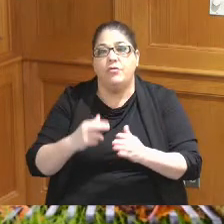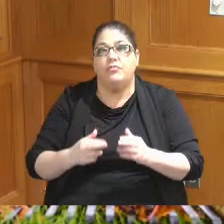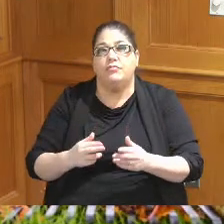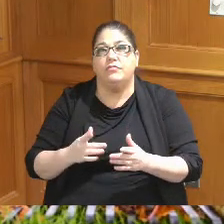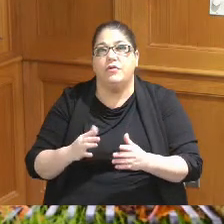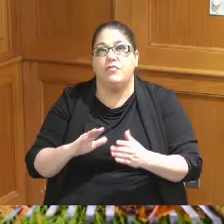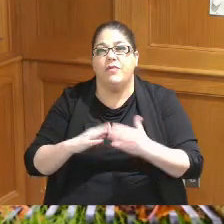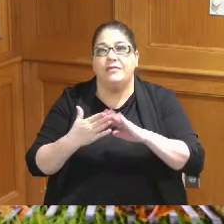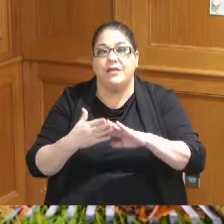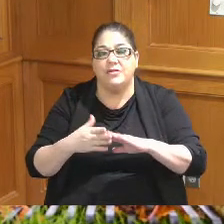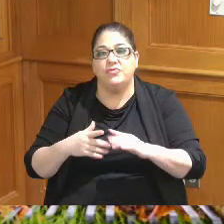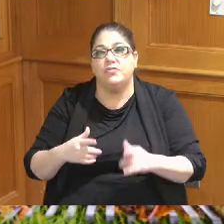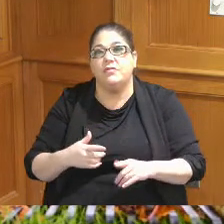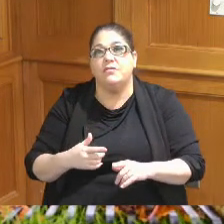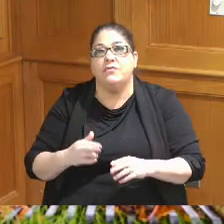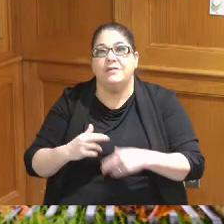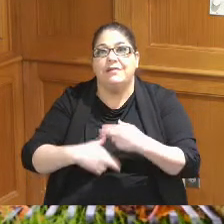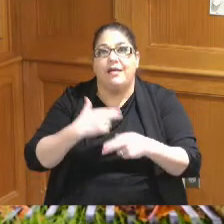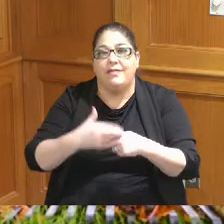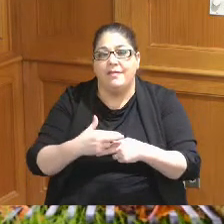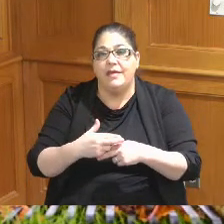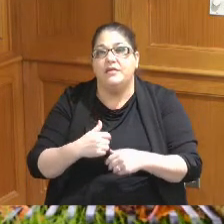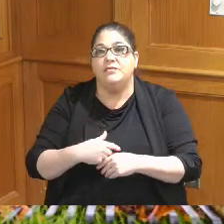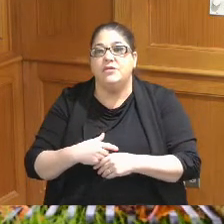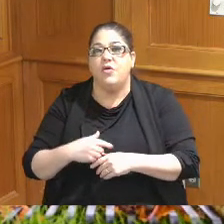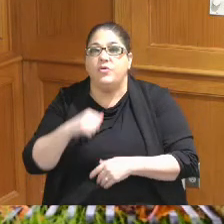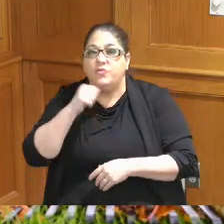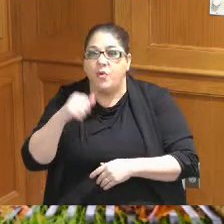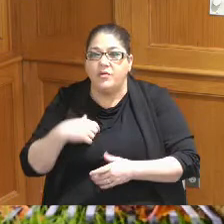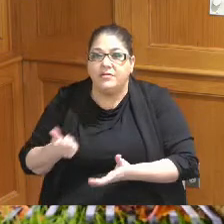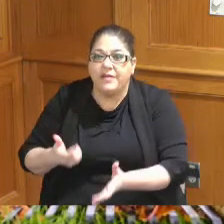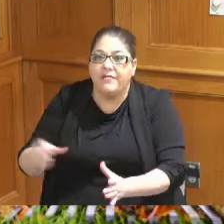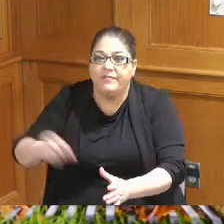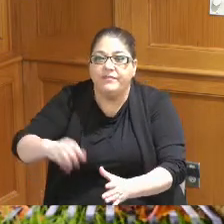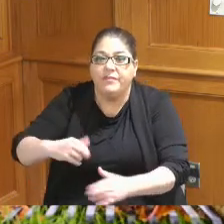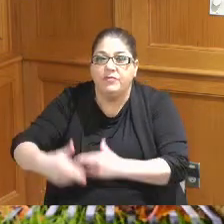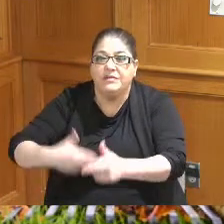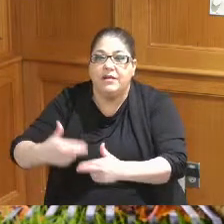we help offset the cost of curbside recycling curbside yard trimmings collection those kinds